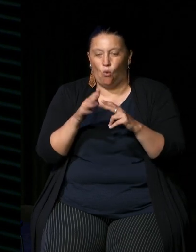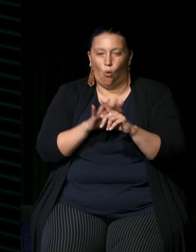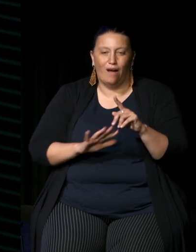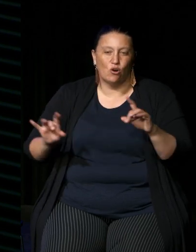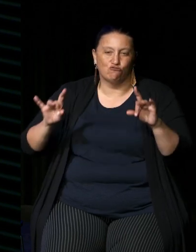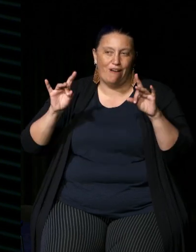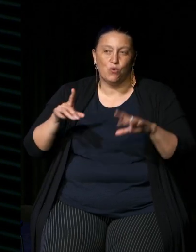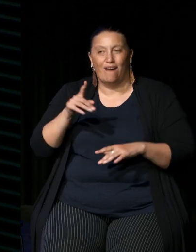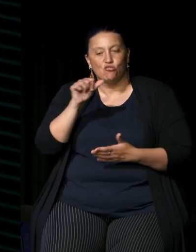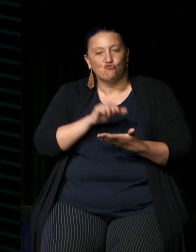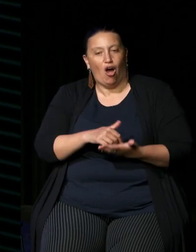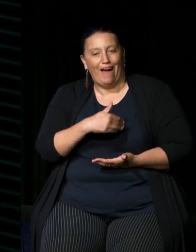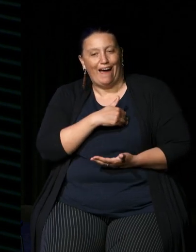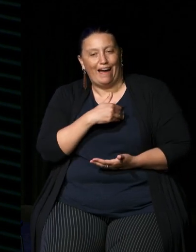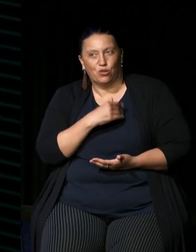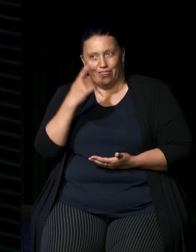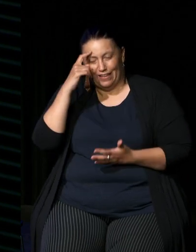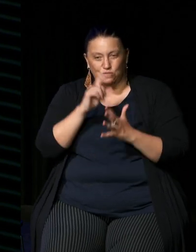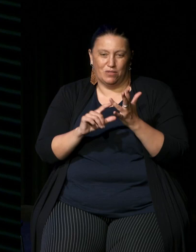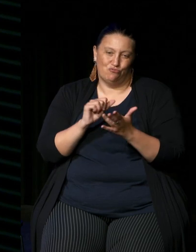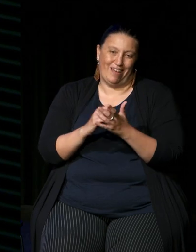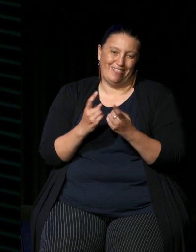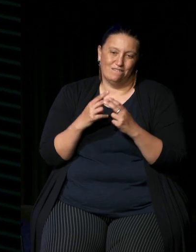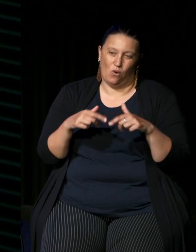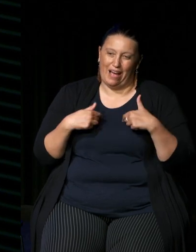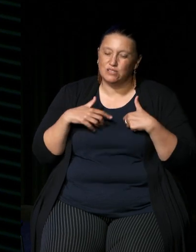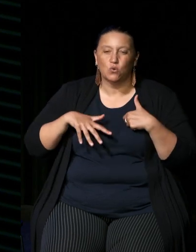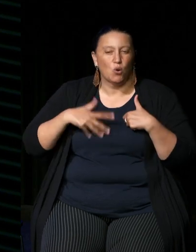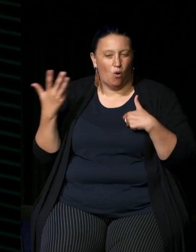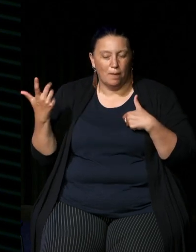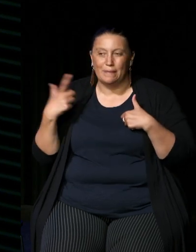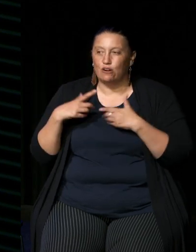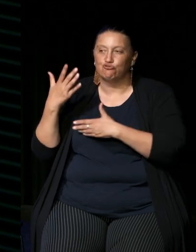the right heart and are thinking they're doing the best for us because traditional owners need